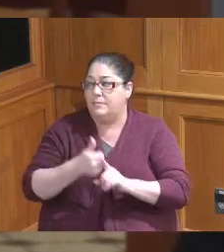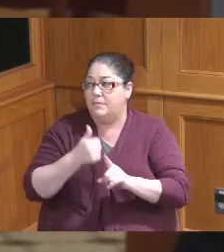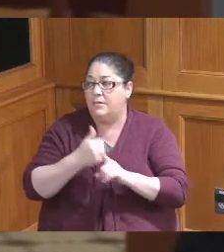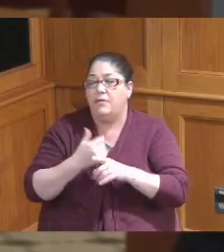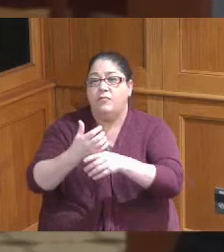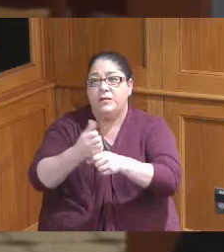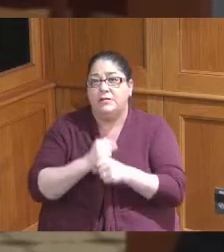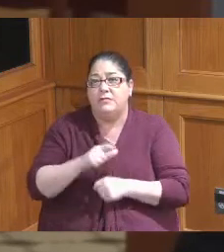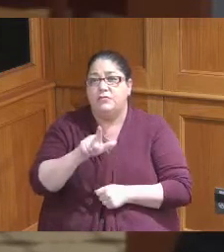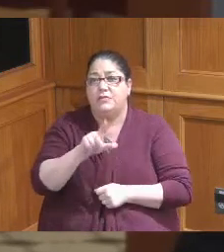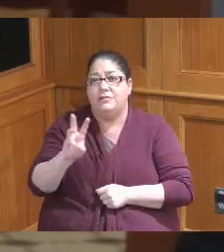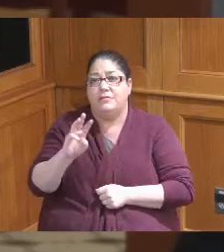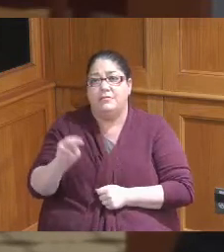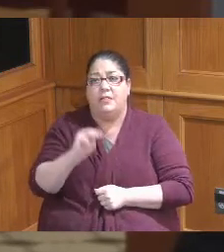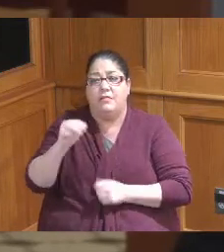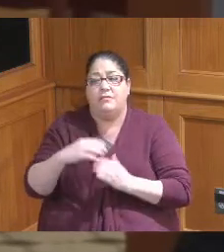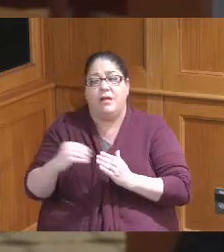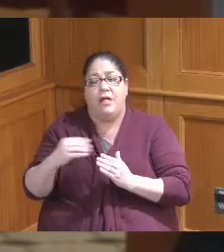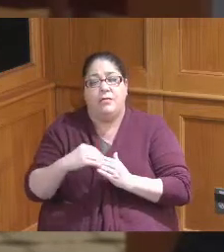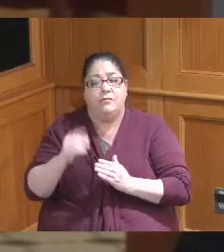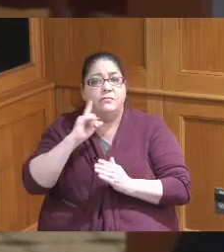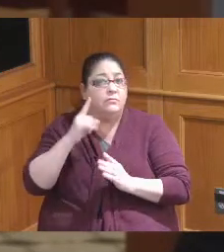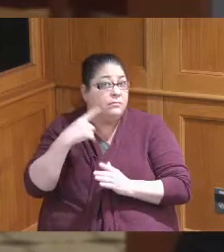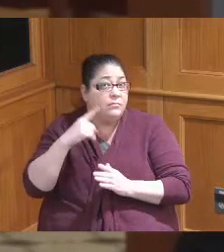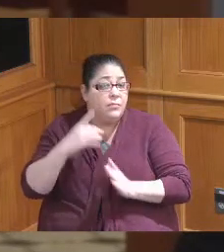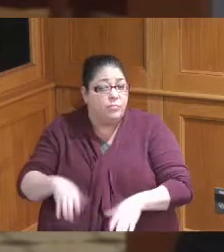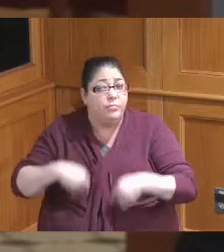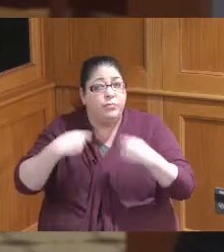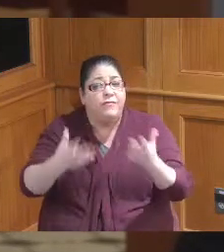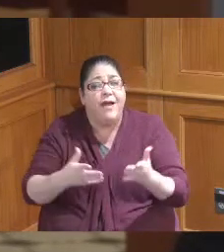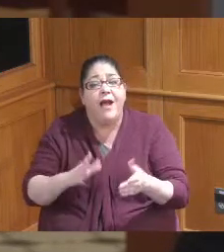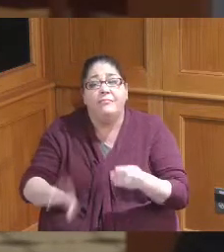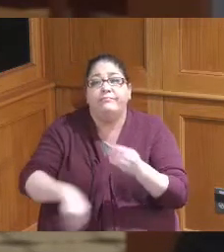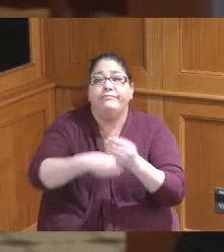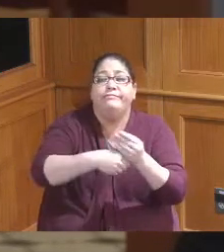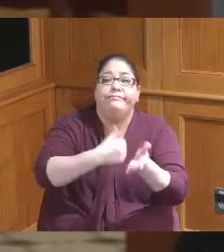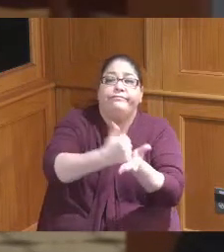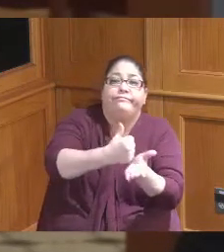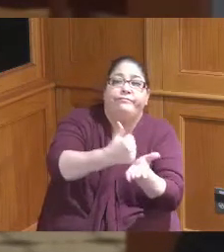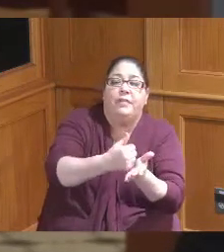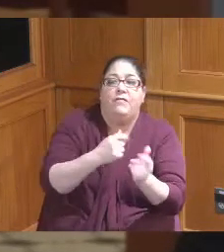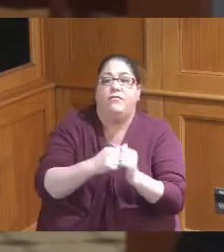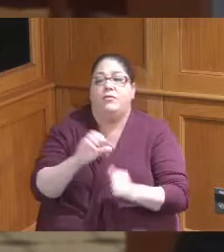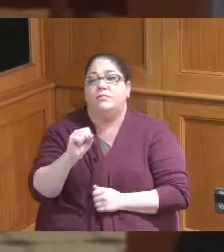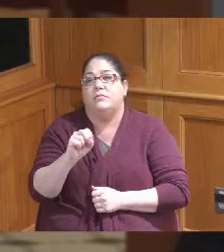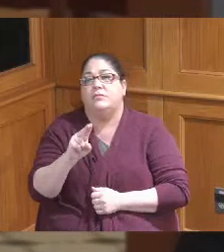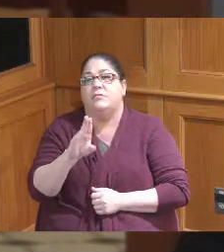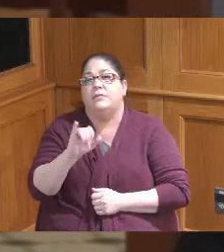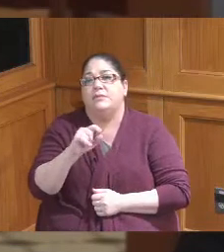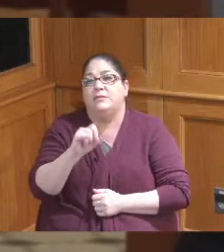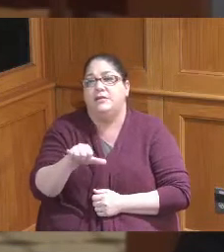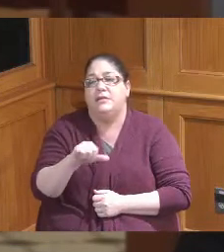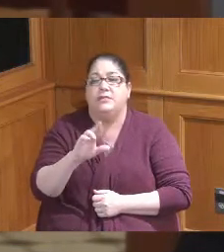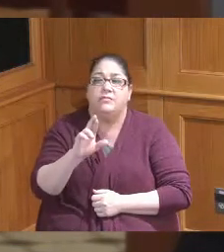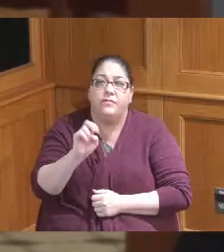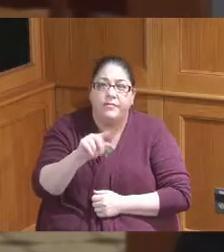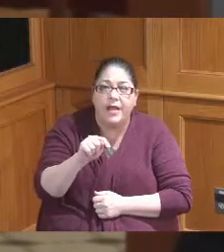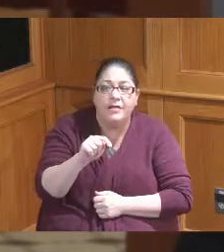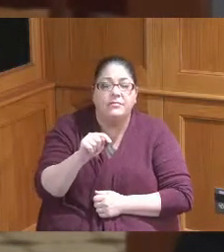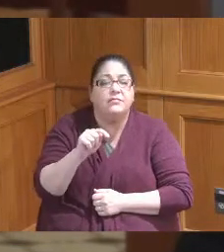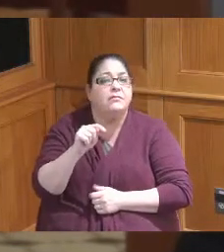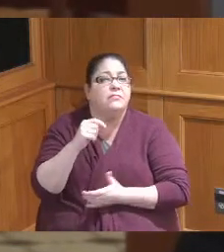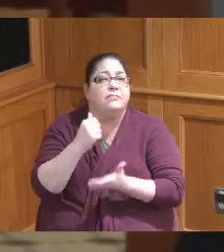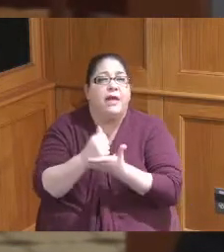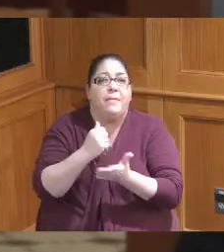dollars to provide a subsidies and rents and also Supportive Services and Administrative costs for